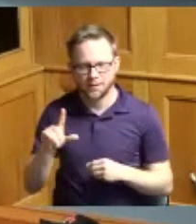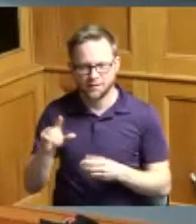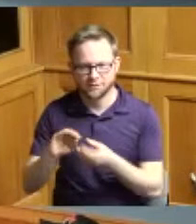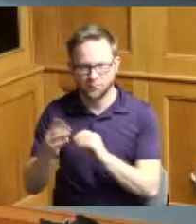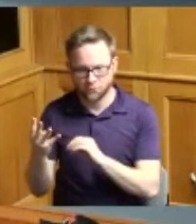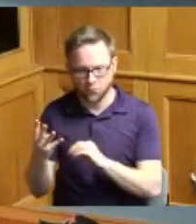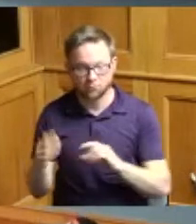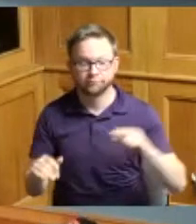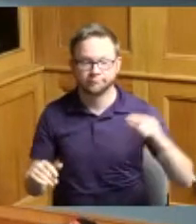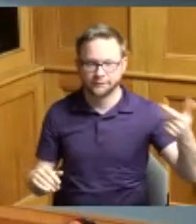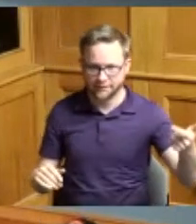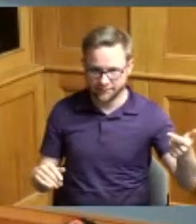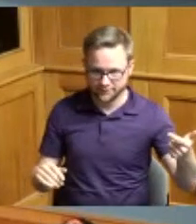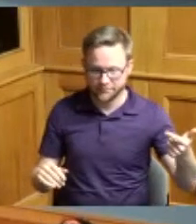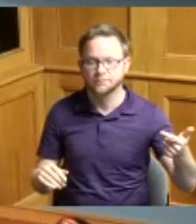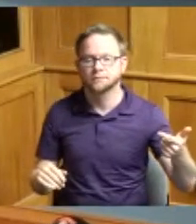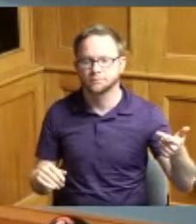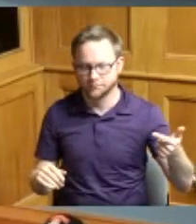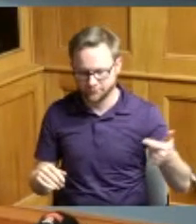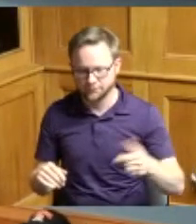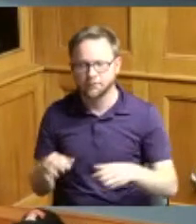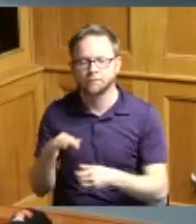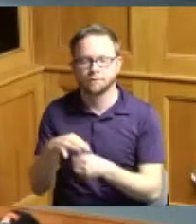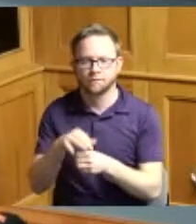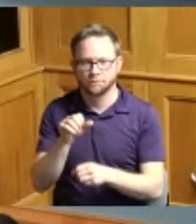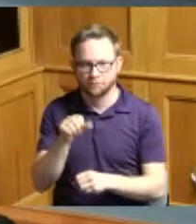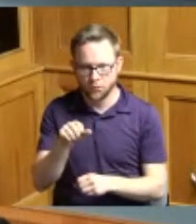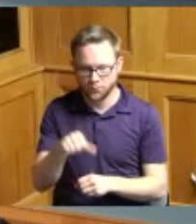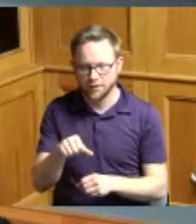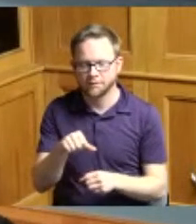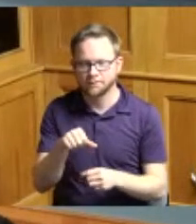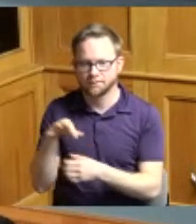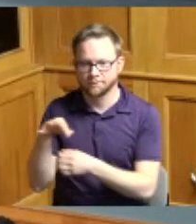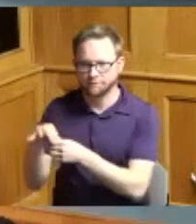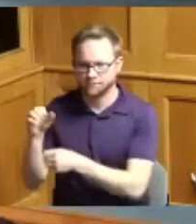Commissioner Summerow Dumas yeah Commissioner Reece yeah Commissioner Driehaus yes thank you